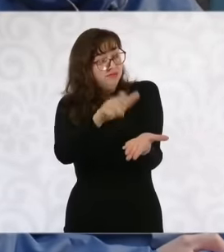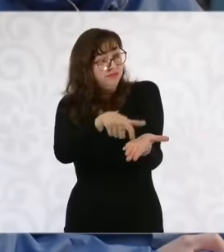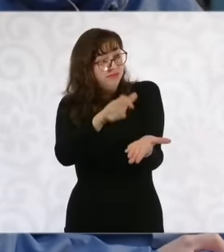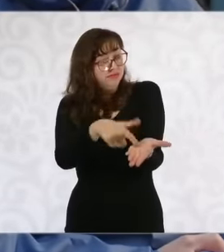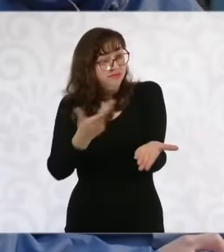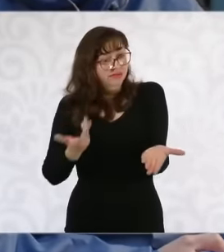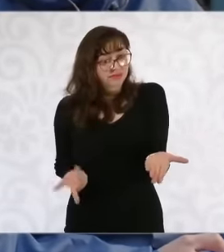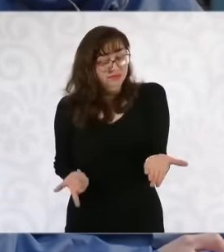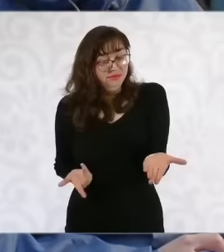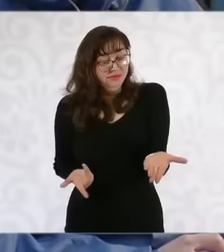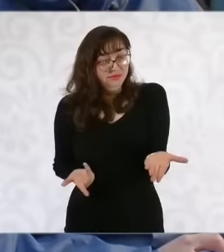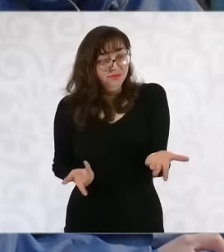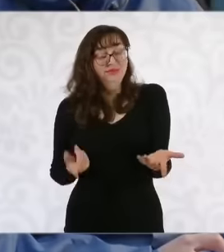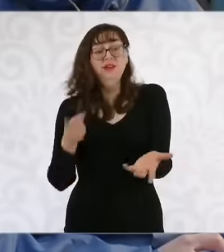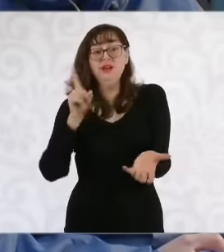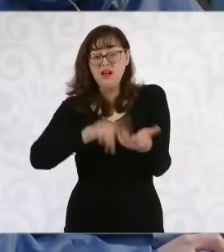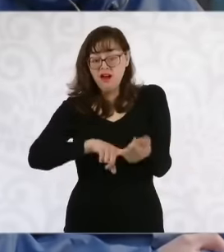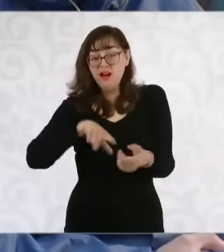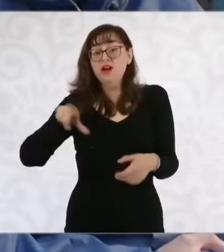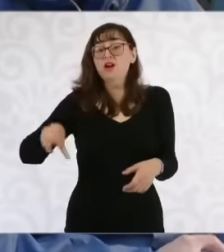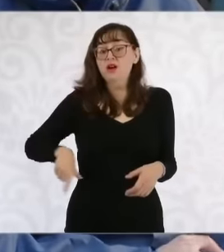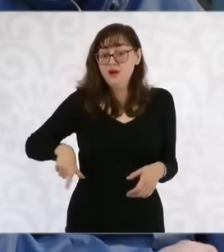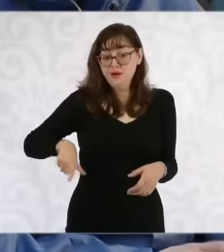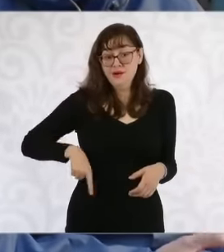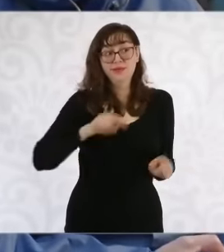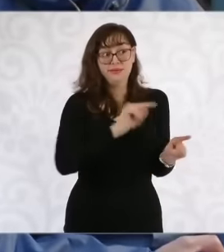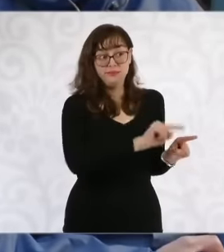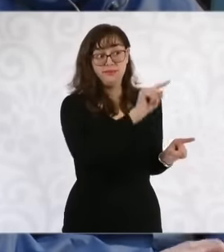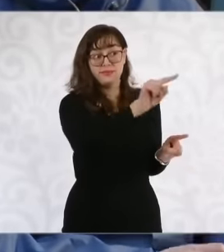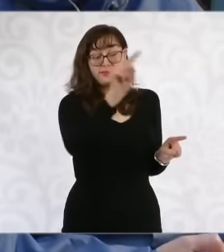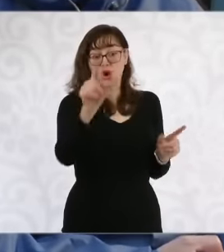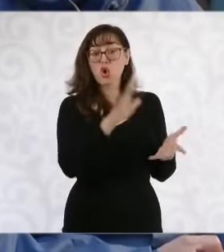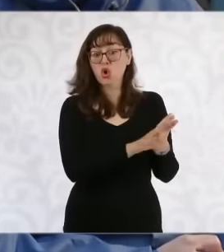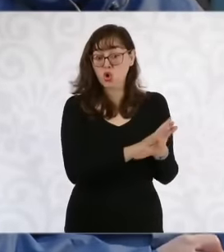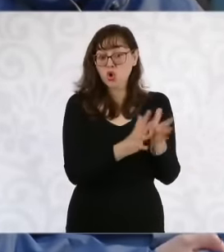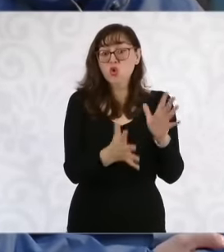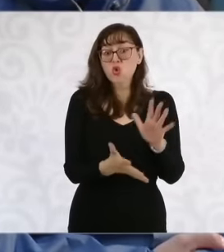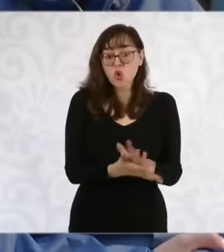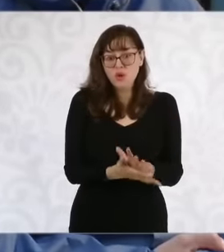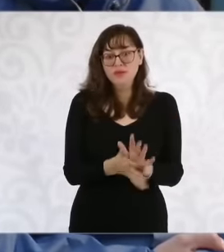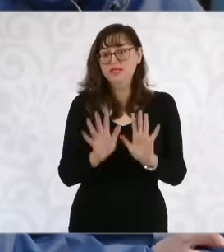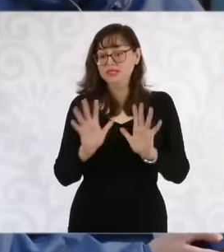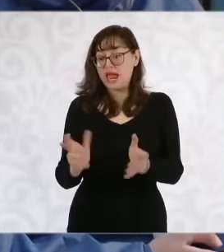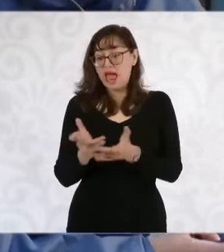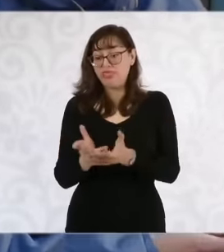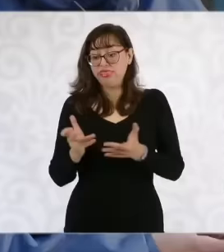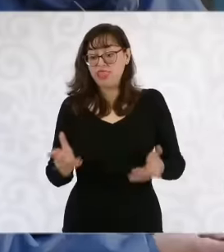that there were officials involved, we realize that they had already divided up the community and that